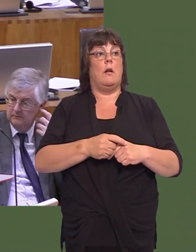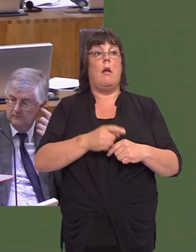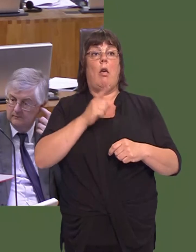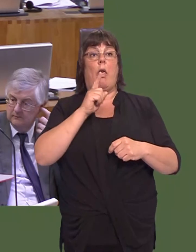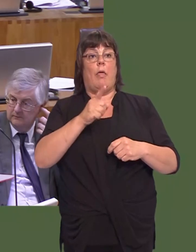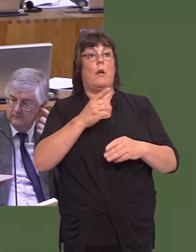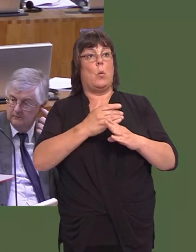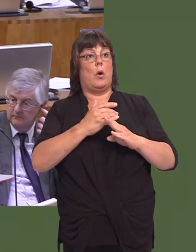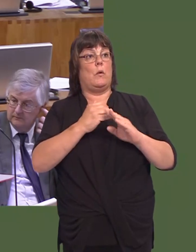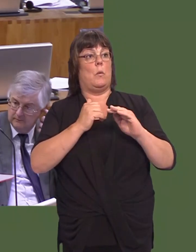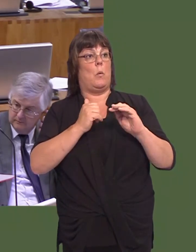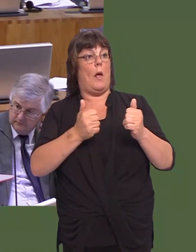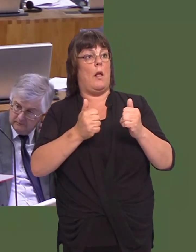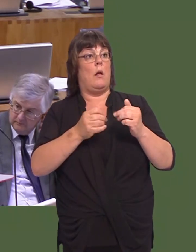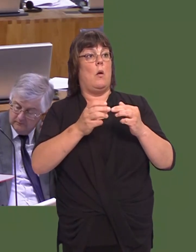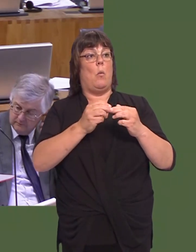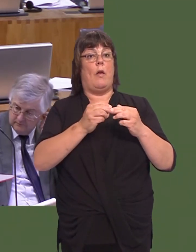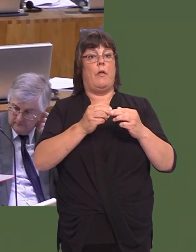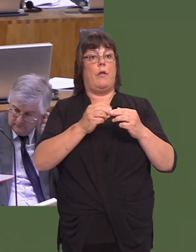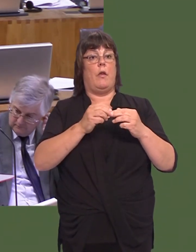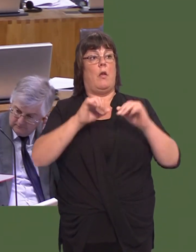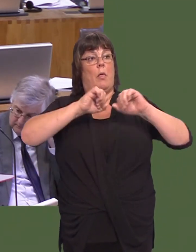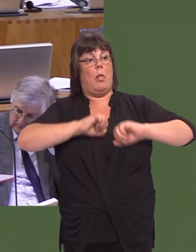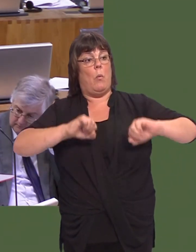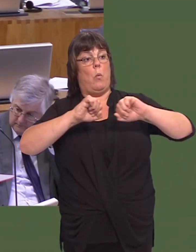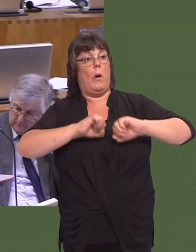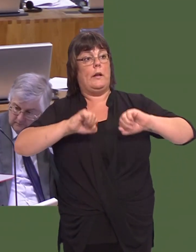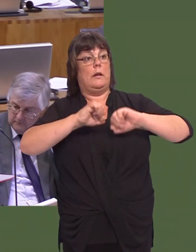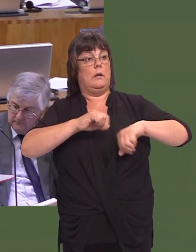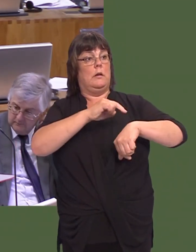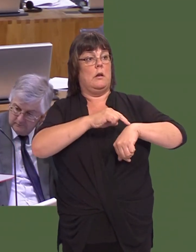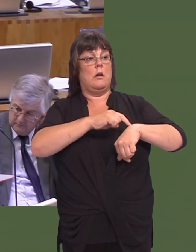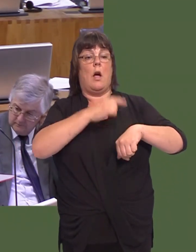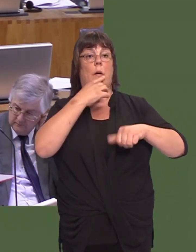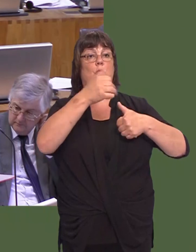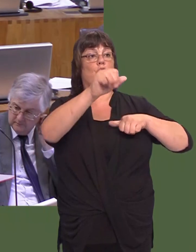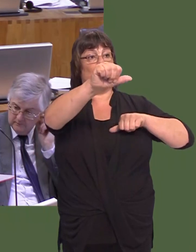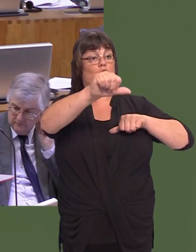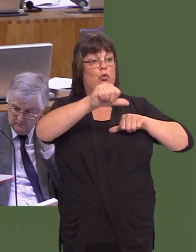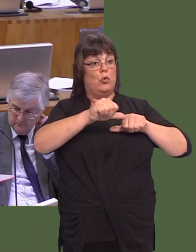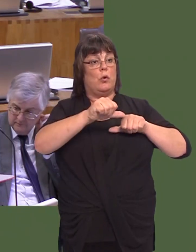gwared ar y ëbacklogí o gleifion sydd eisiau triniaeth nawr yn lle eu bod yn gorfod aros.